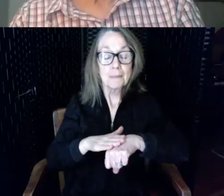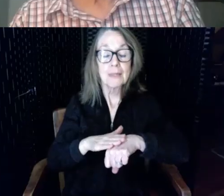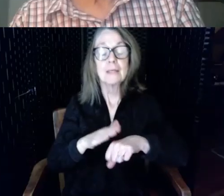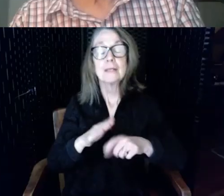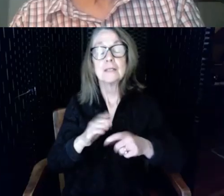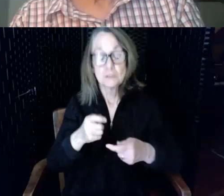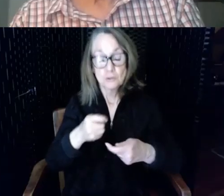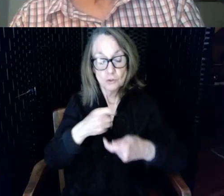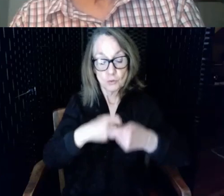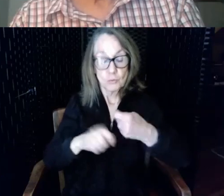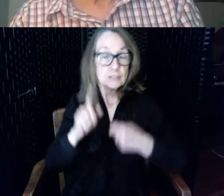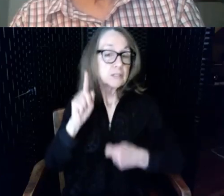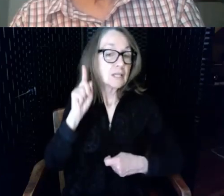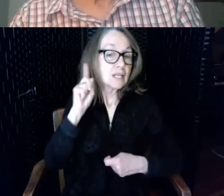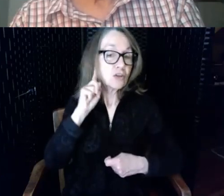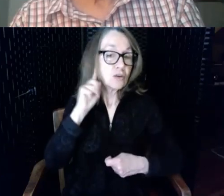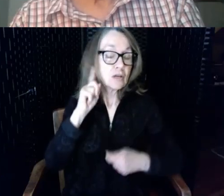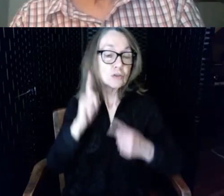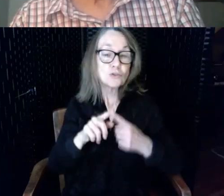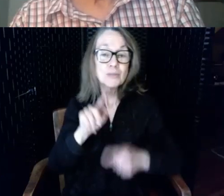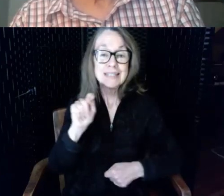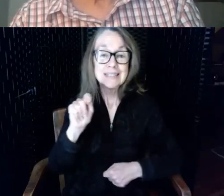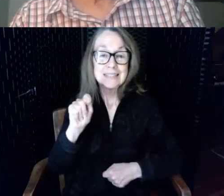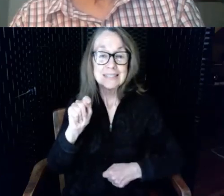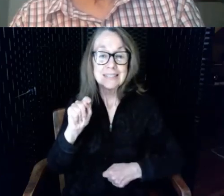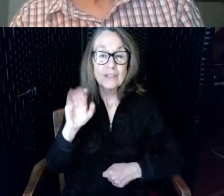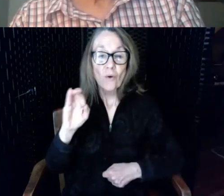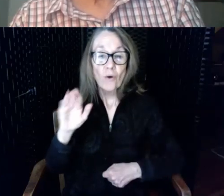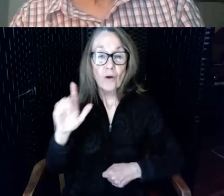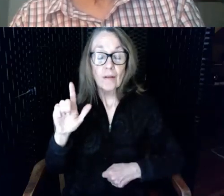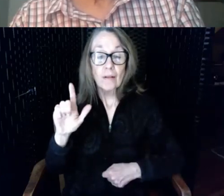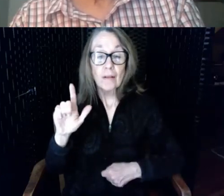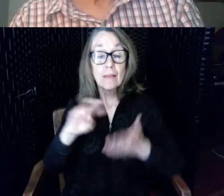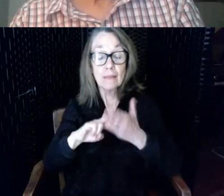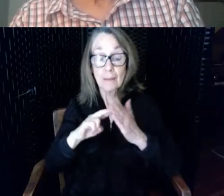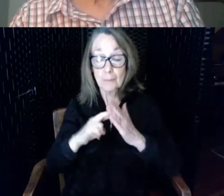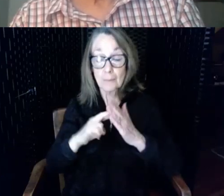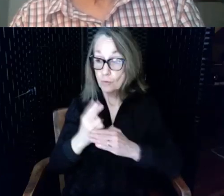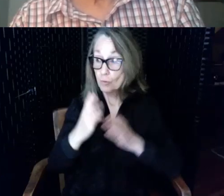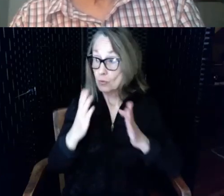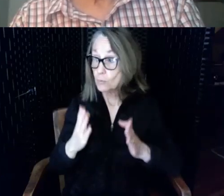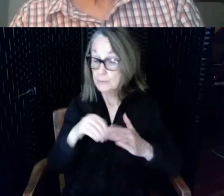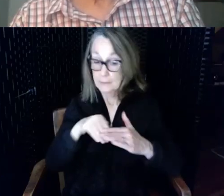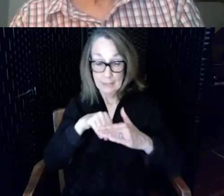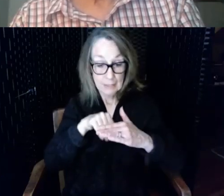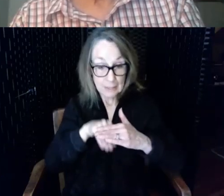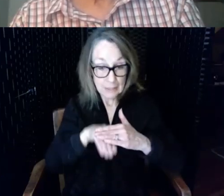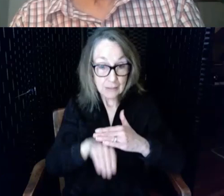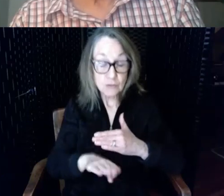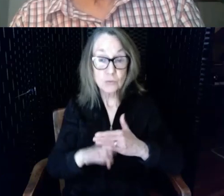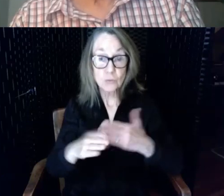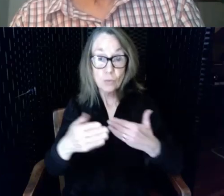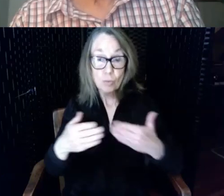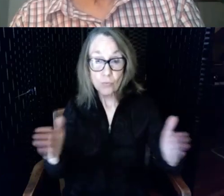all that means is if the user when they walk into this place only has to change